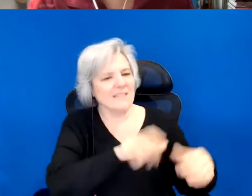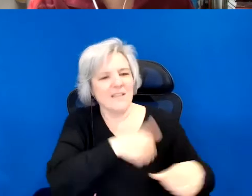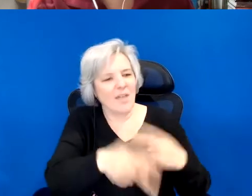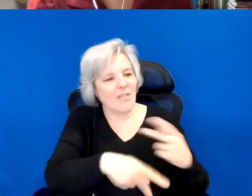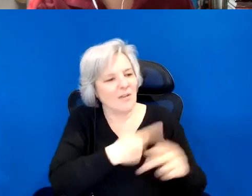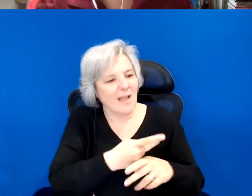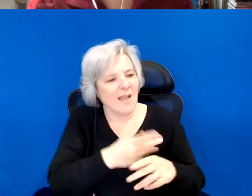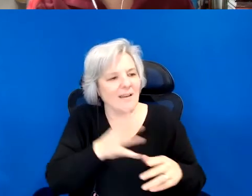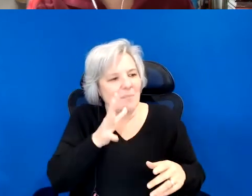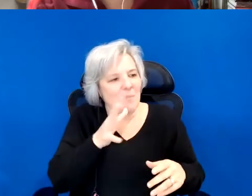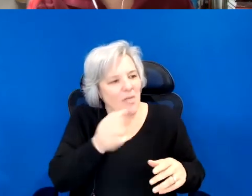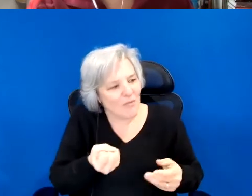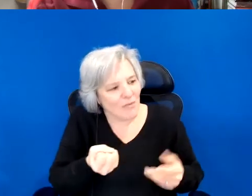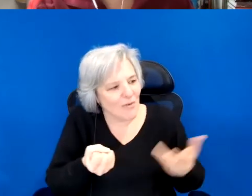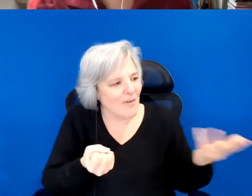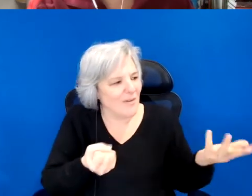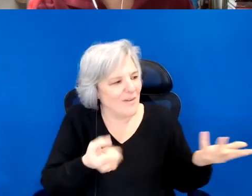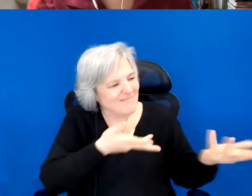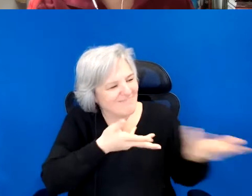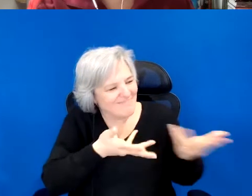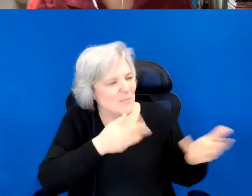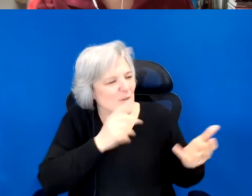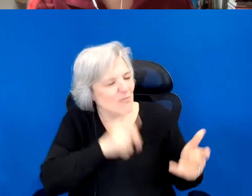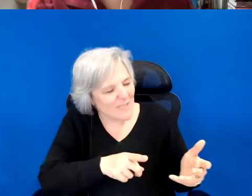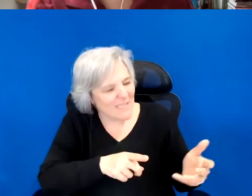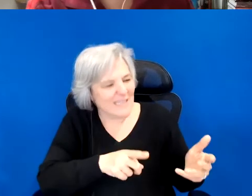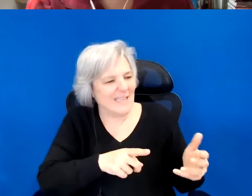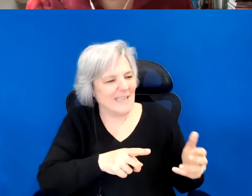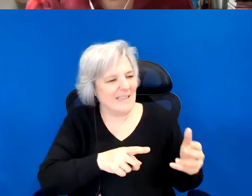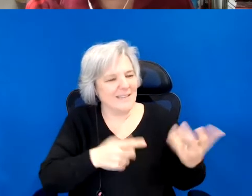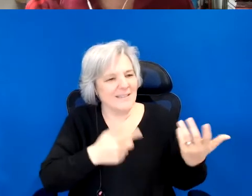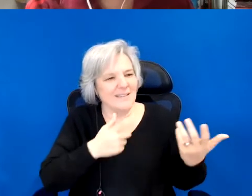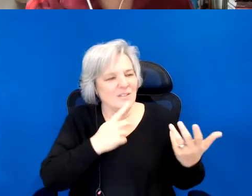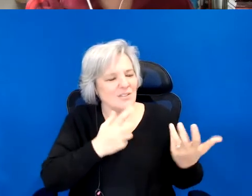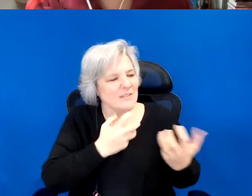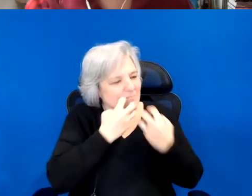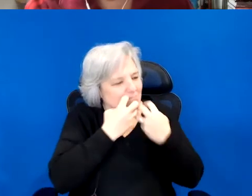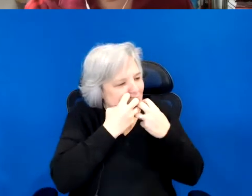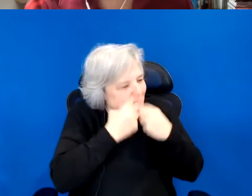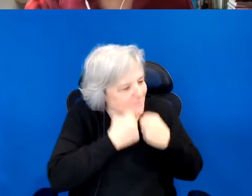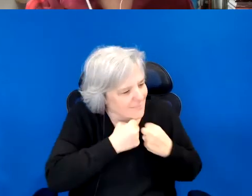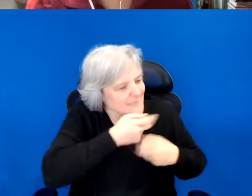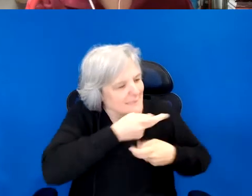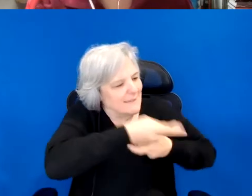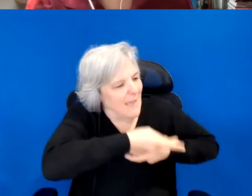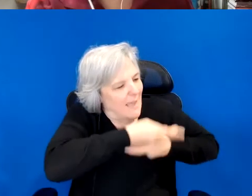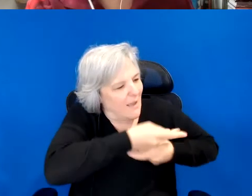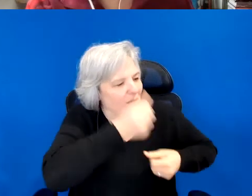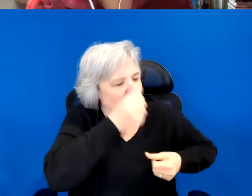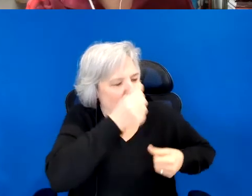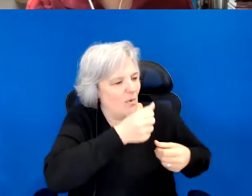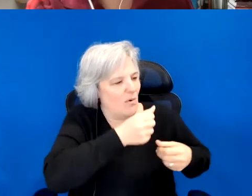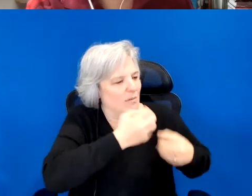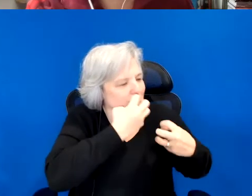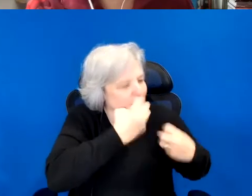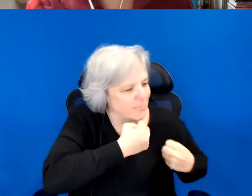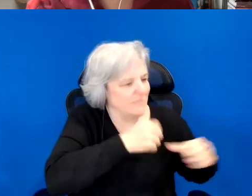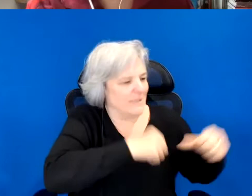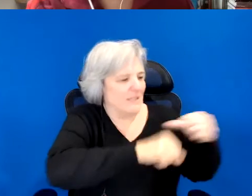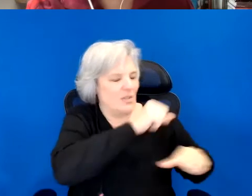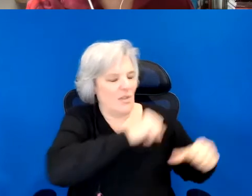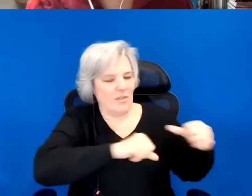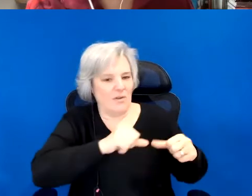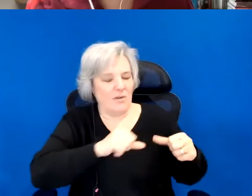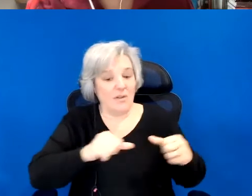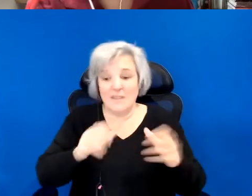Like that really careful, and beautiful sustaining attention that we give to our art, or to other